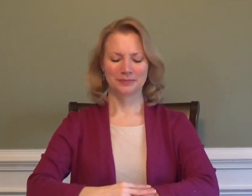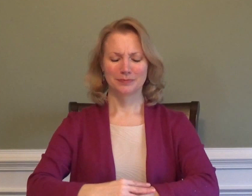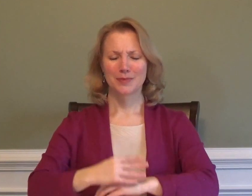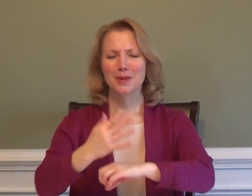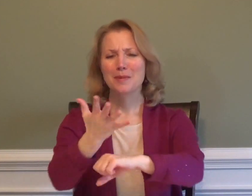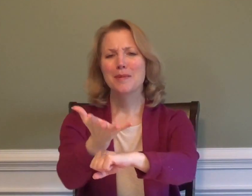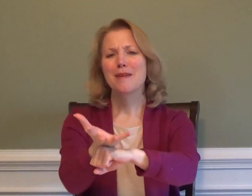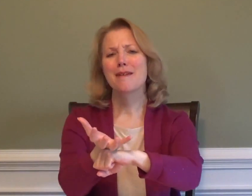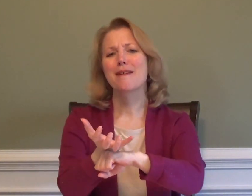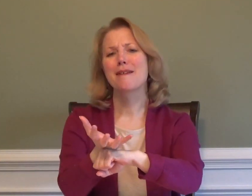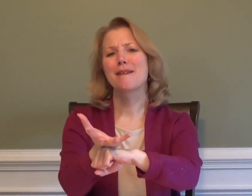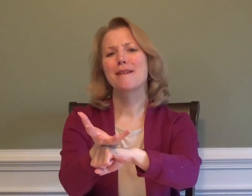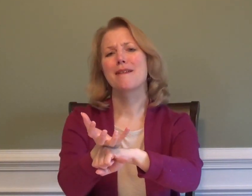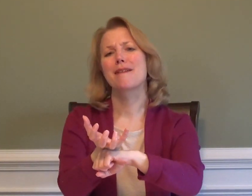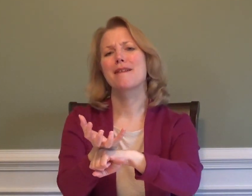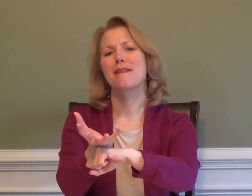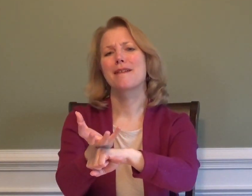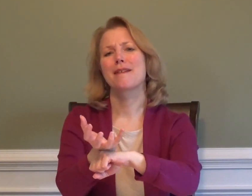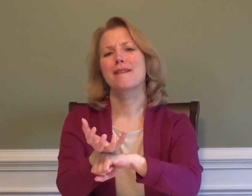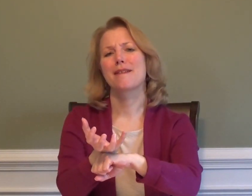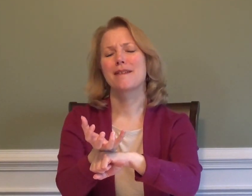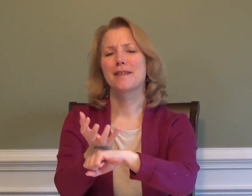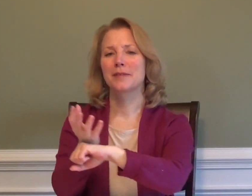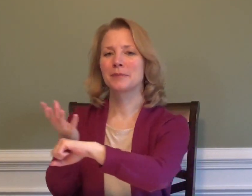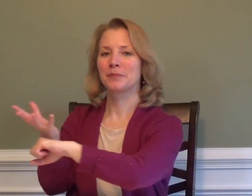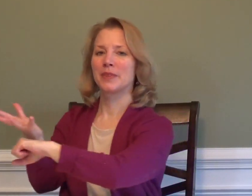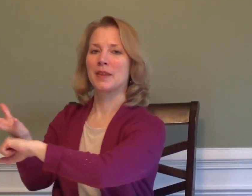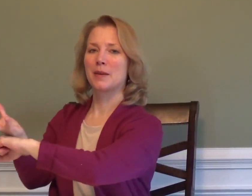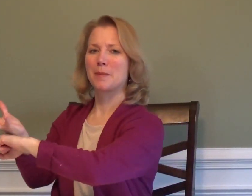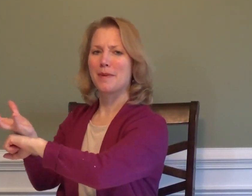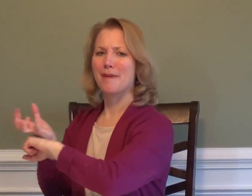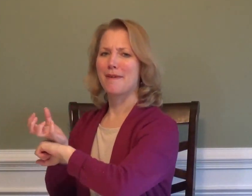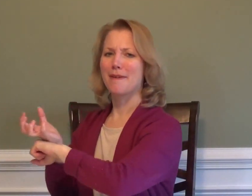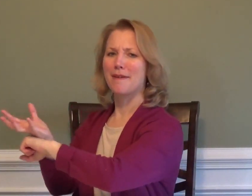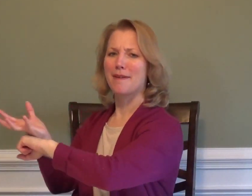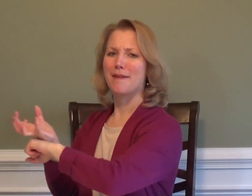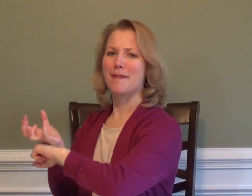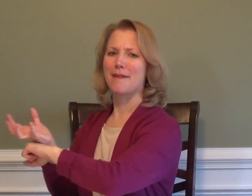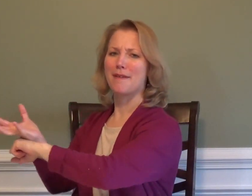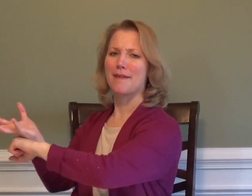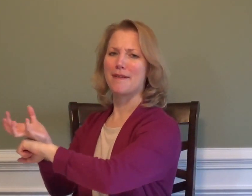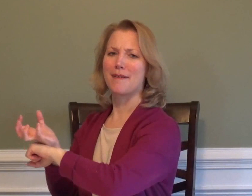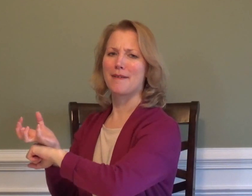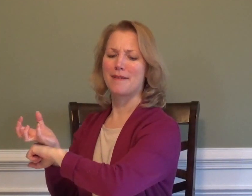BEG / PLEAD